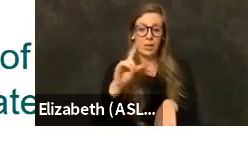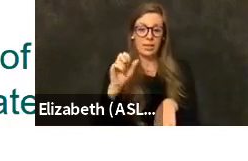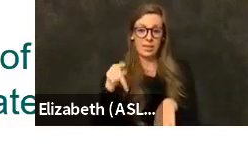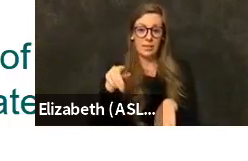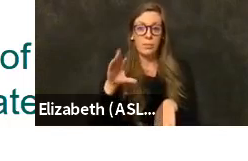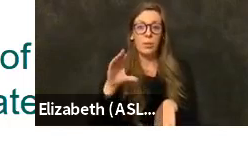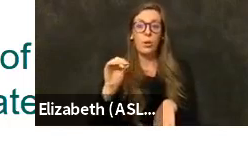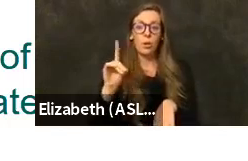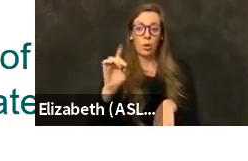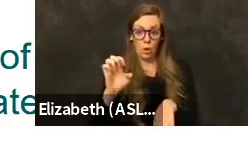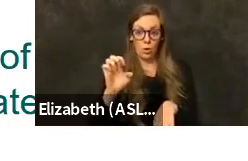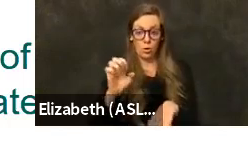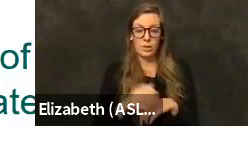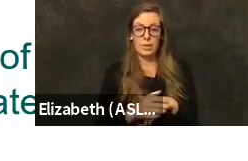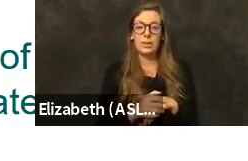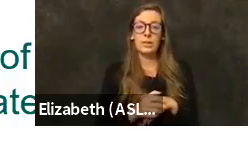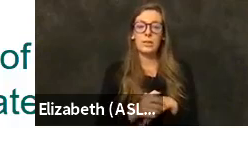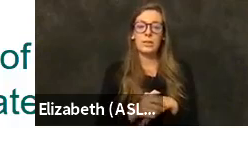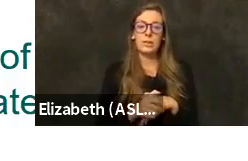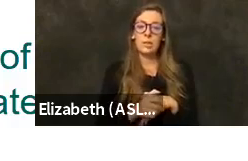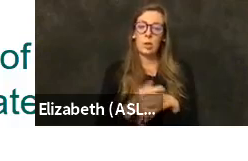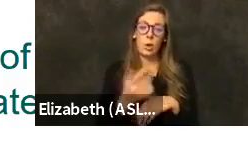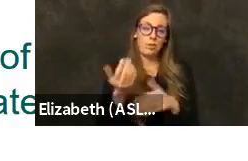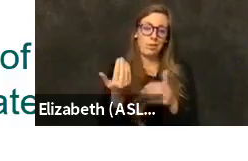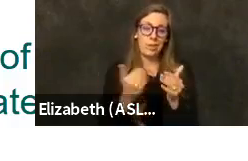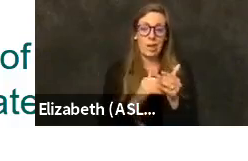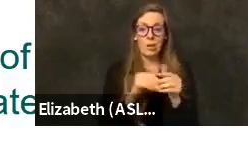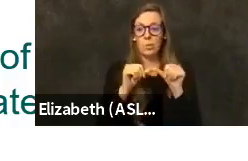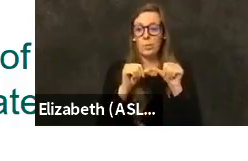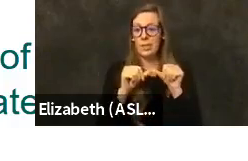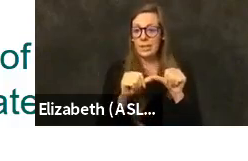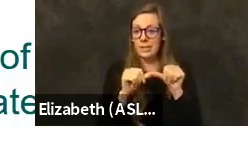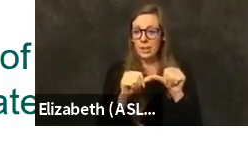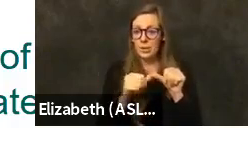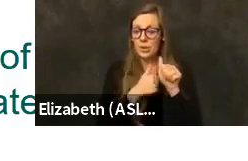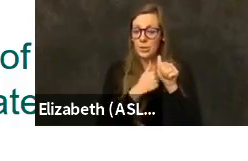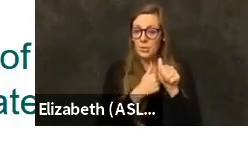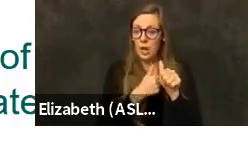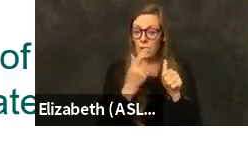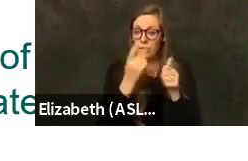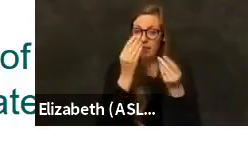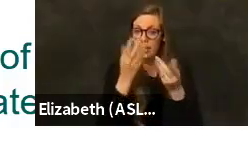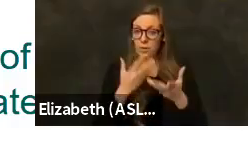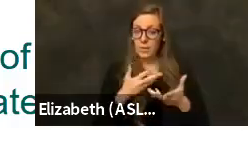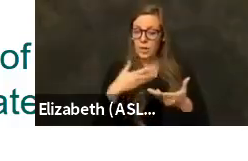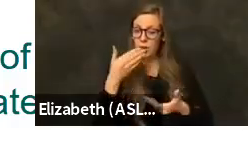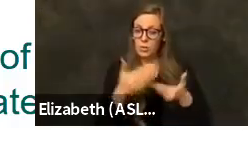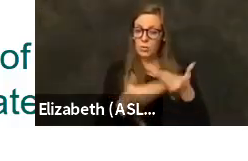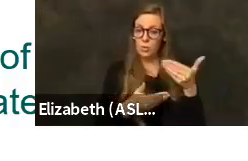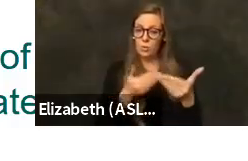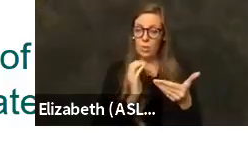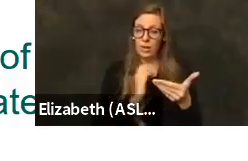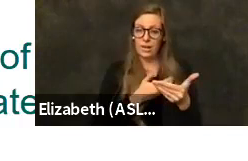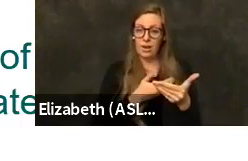per our previous slides, we'll be continuing to follow this information as we move forward in our vaccination efforts.